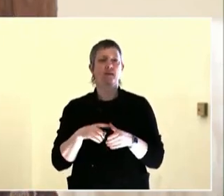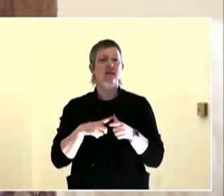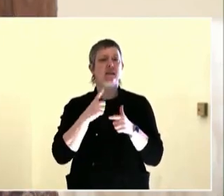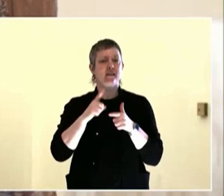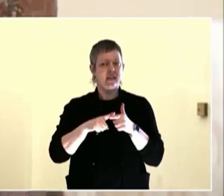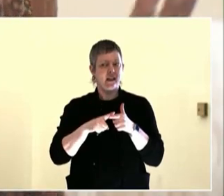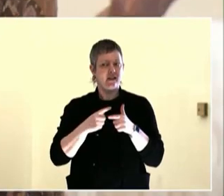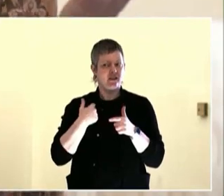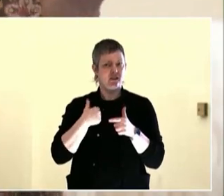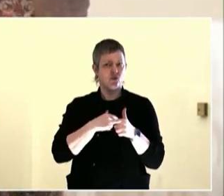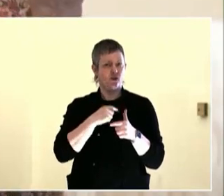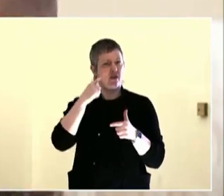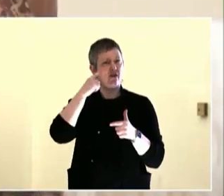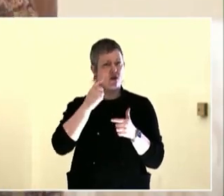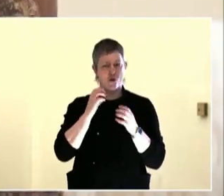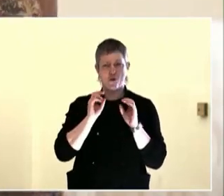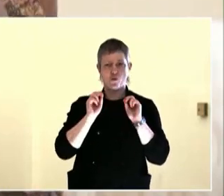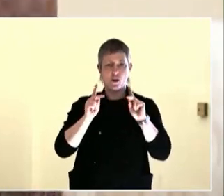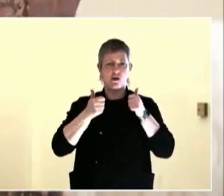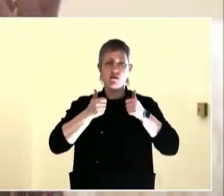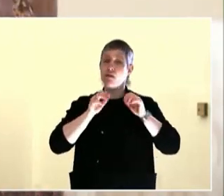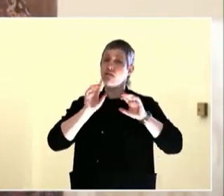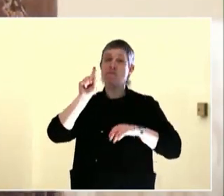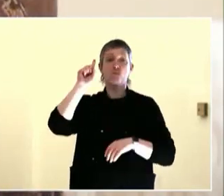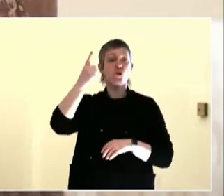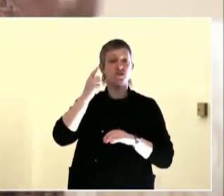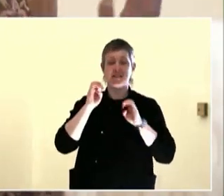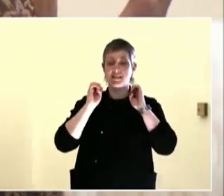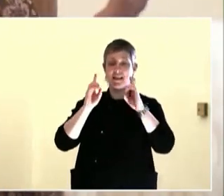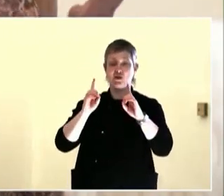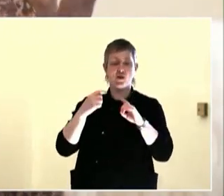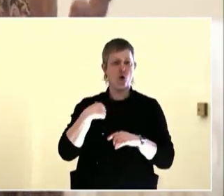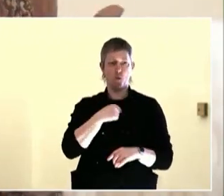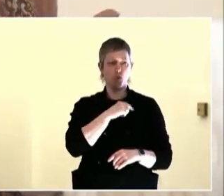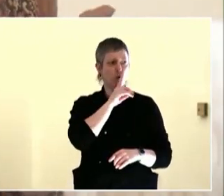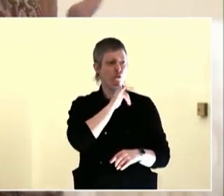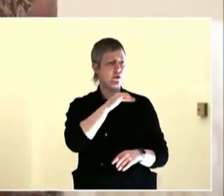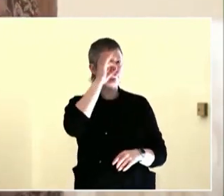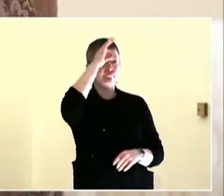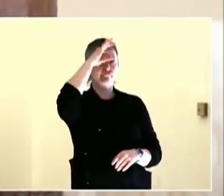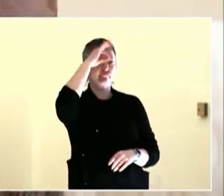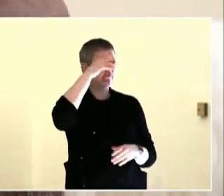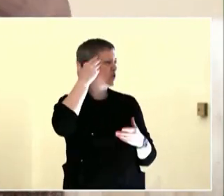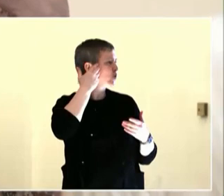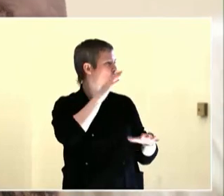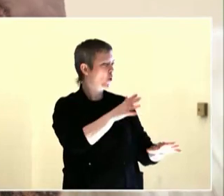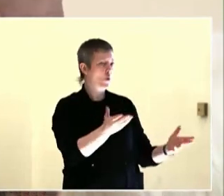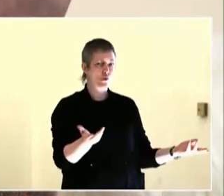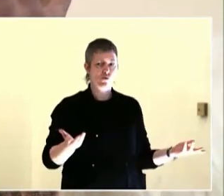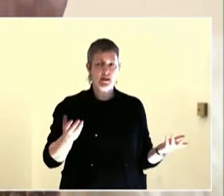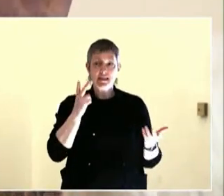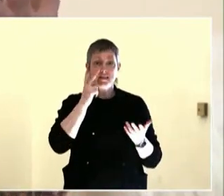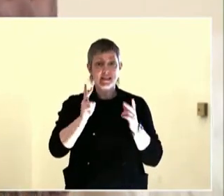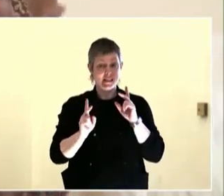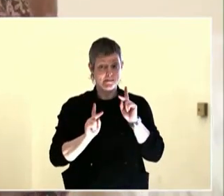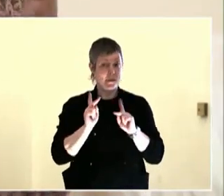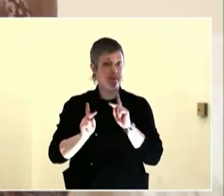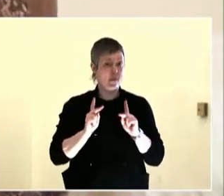engagement that you feel like either went well or it could be a combination of community